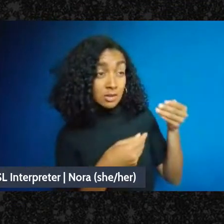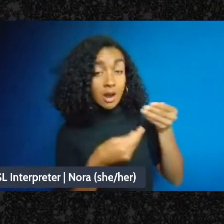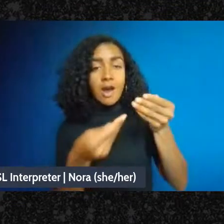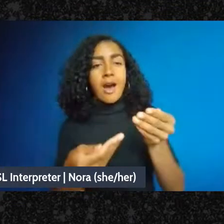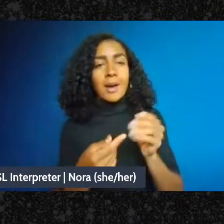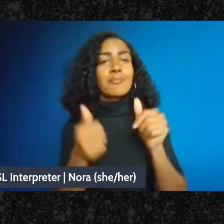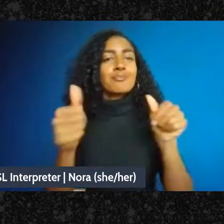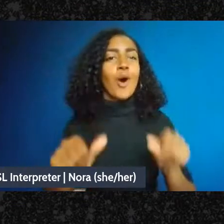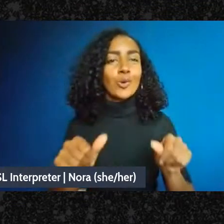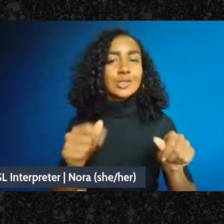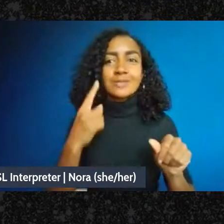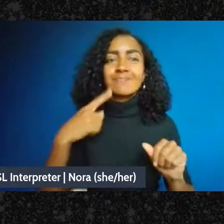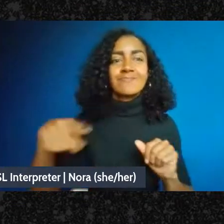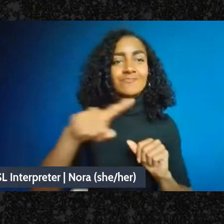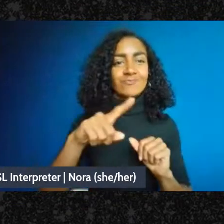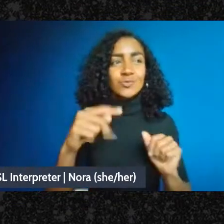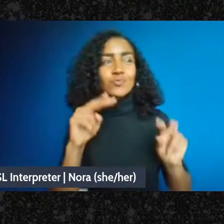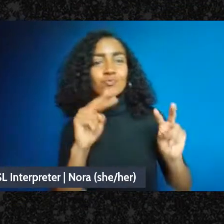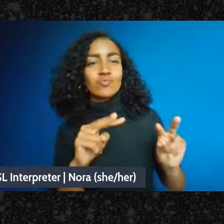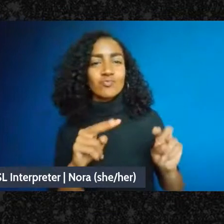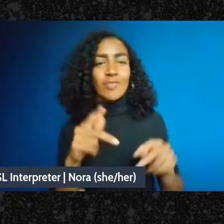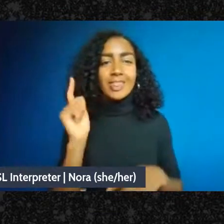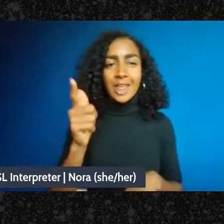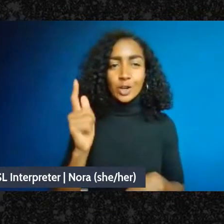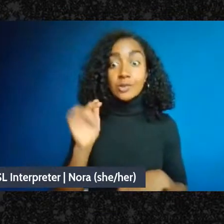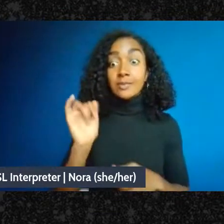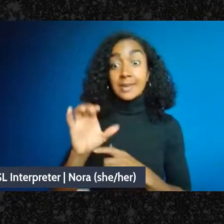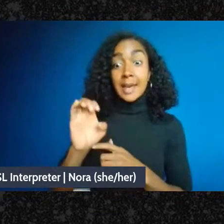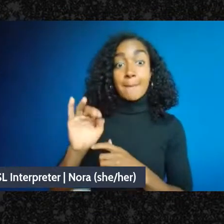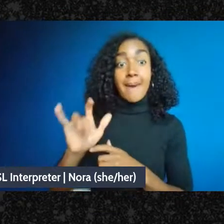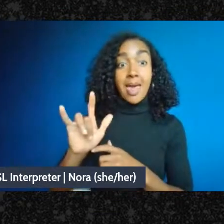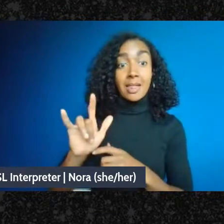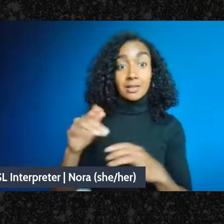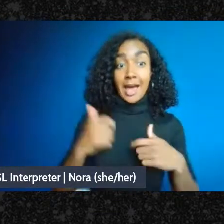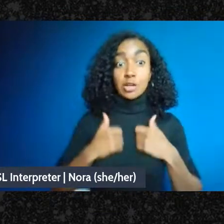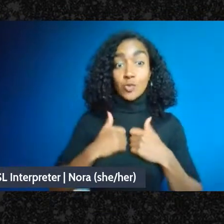So that email address should be in the chat now. Today, we're going to